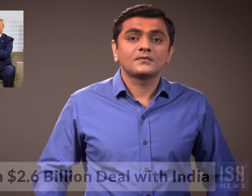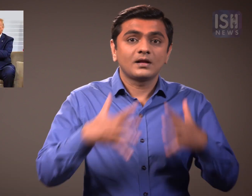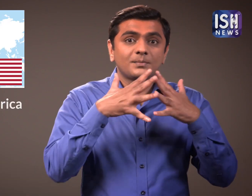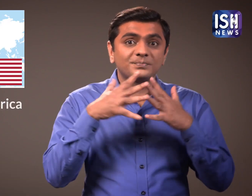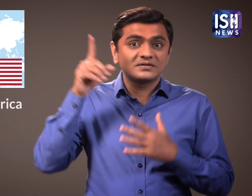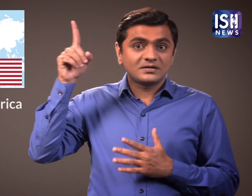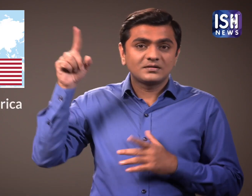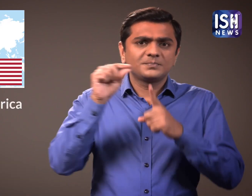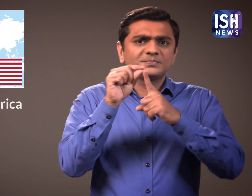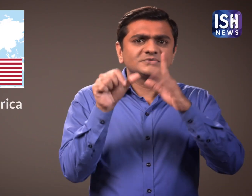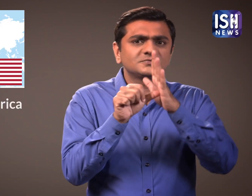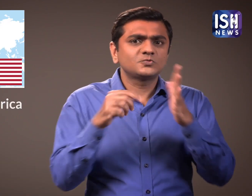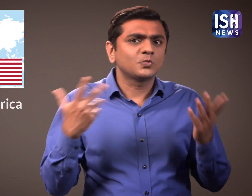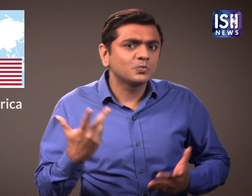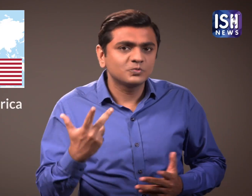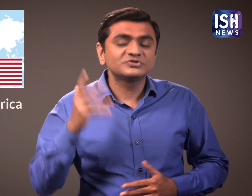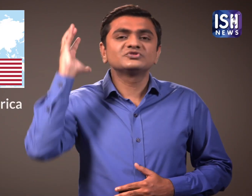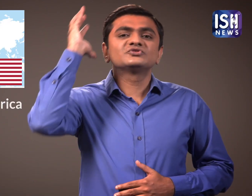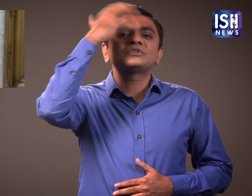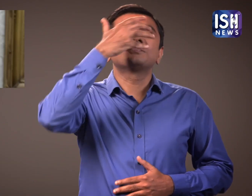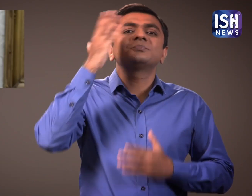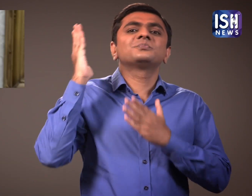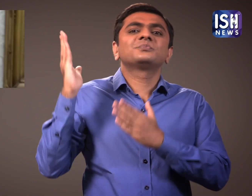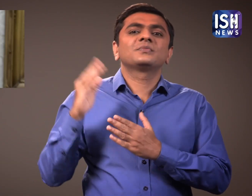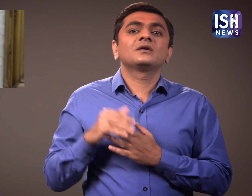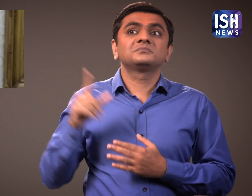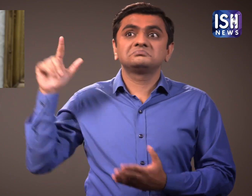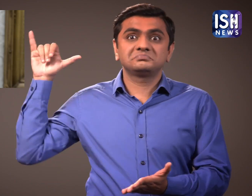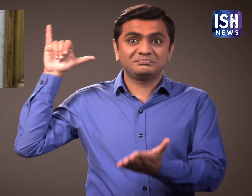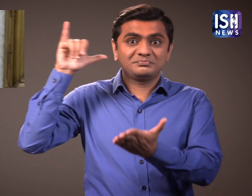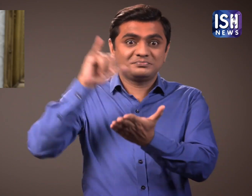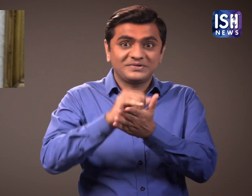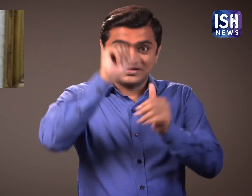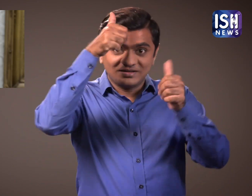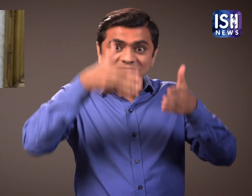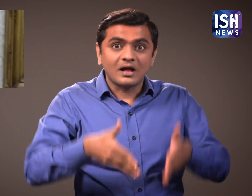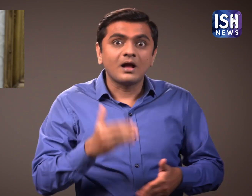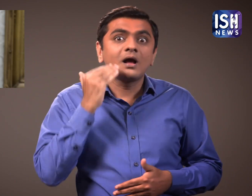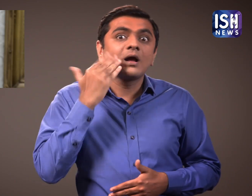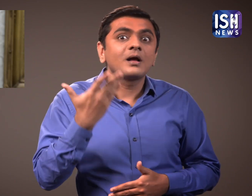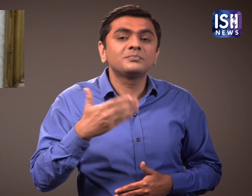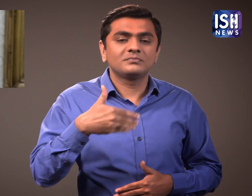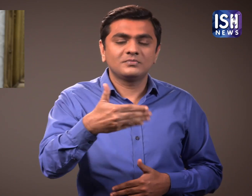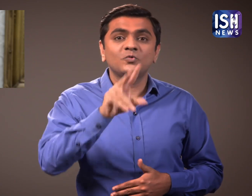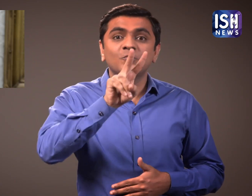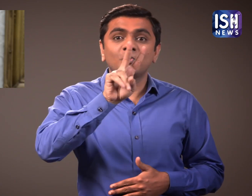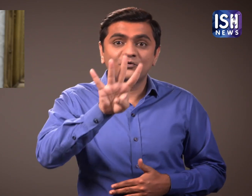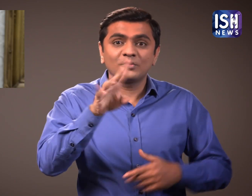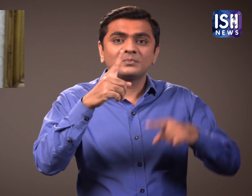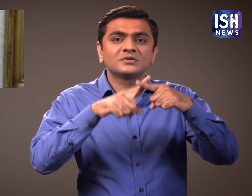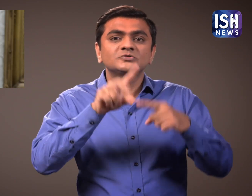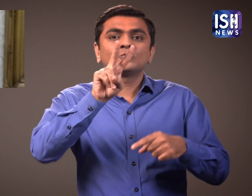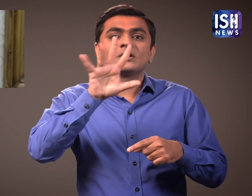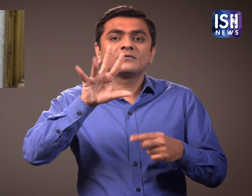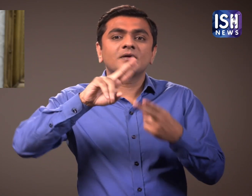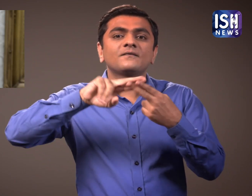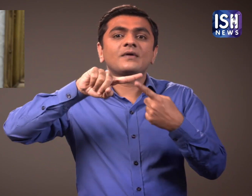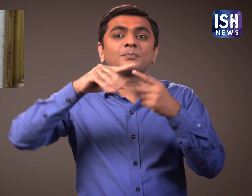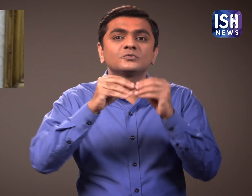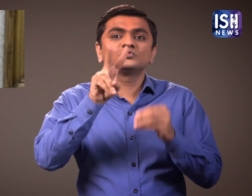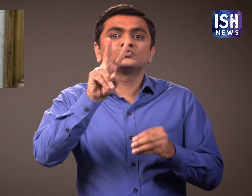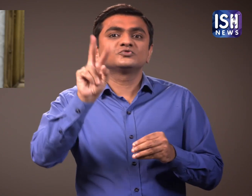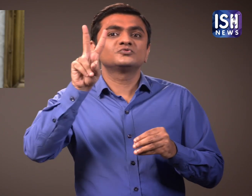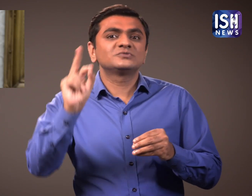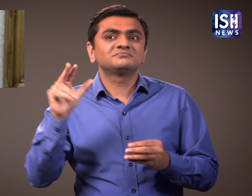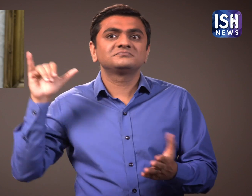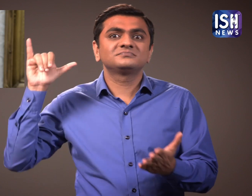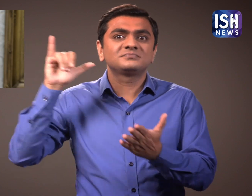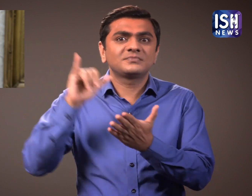United States President Donald Trump is scheduled to visit India on 24th and 25th Feb 2020.